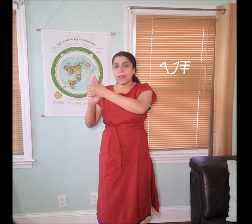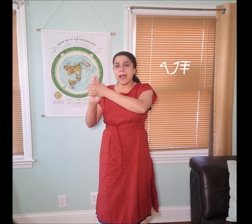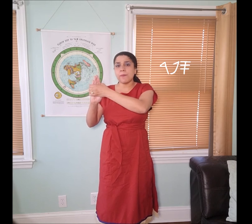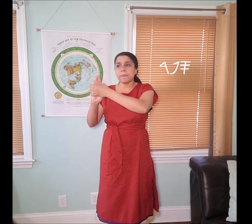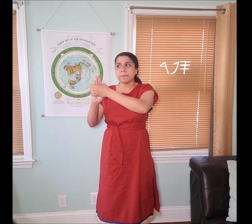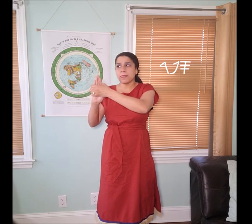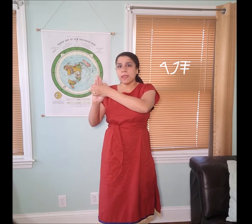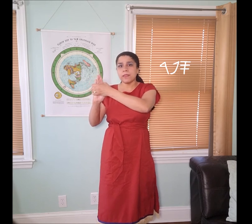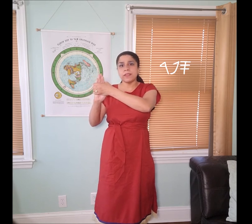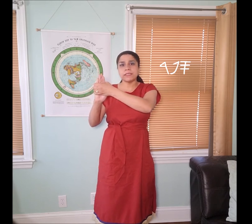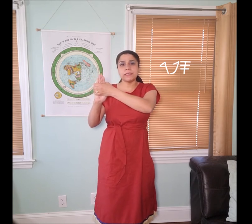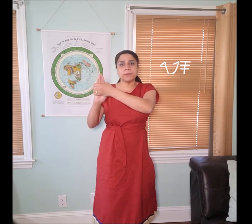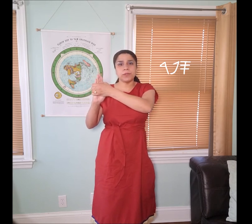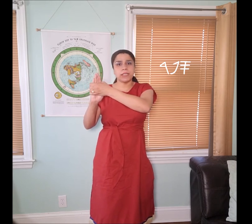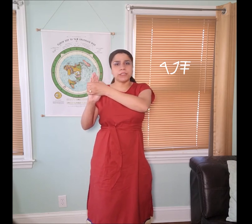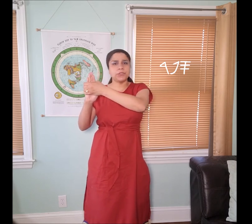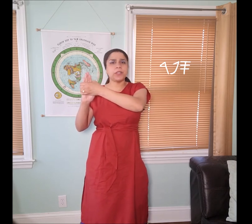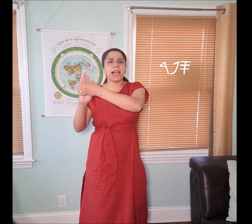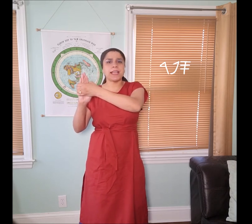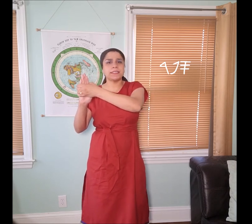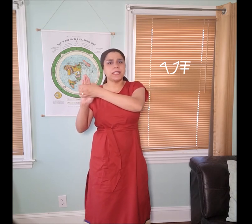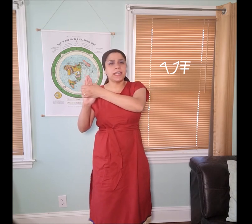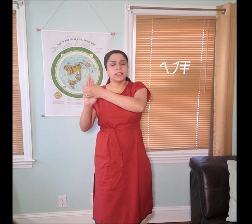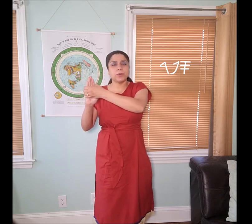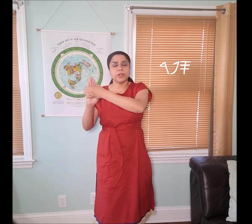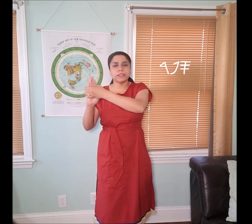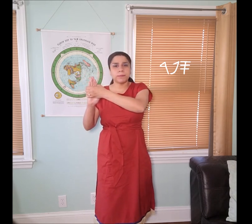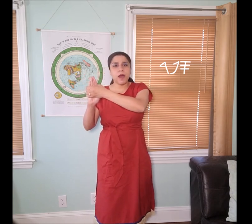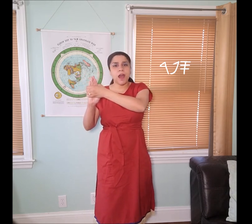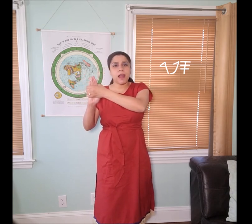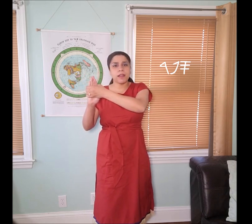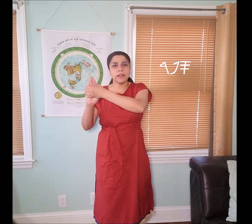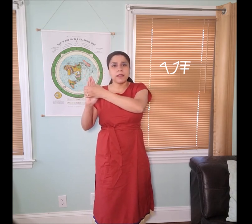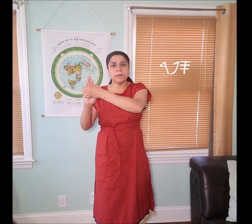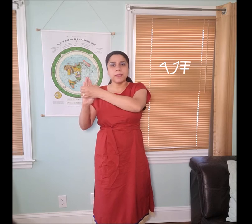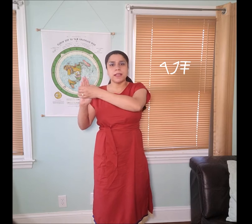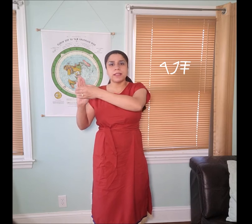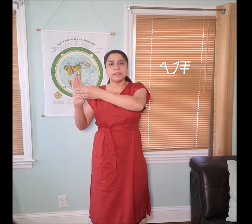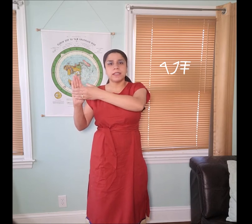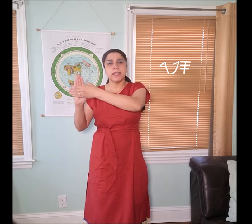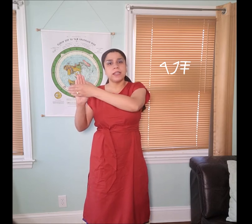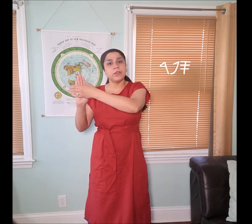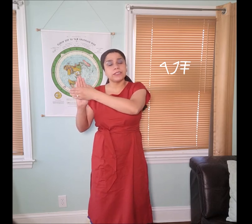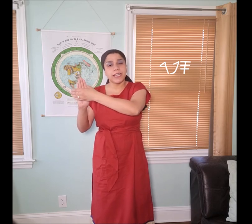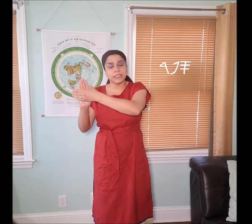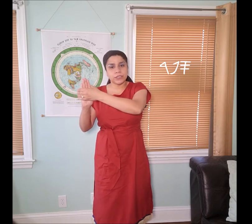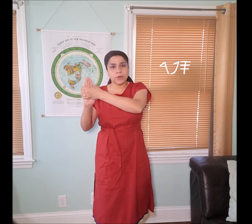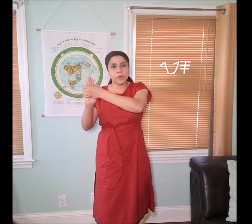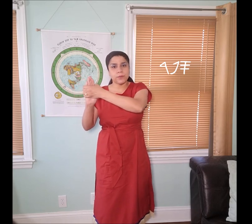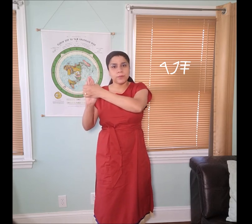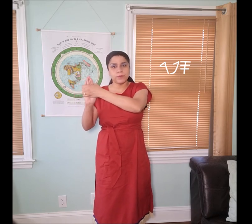Now this symbol is utilized in the word “𐤎 sapar” because it looks like a scroll,